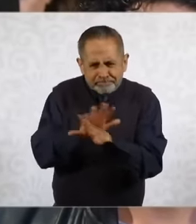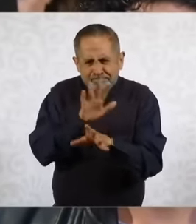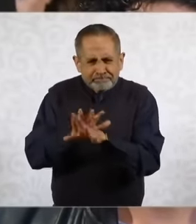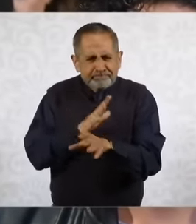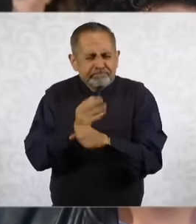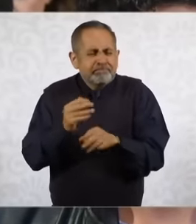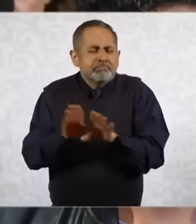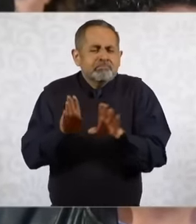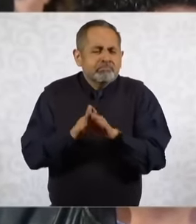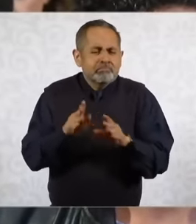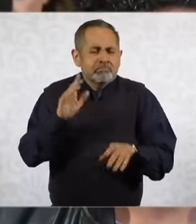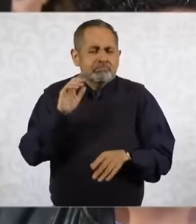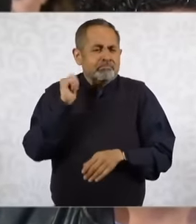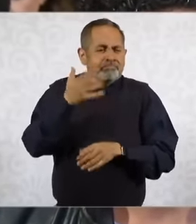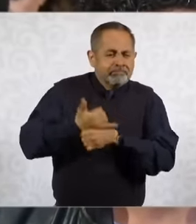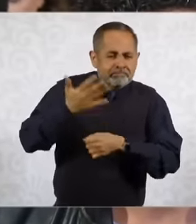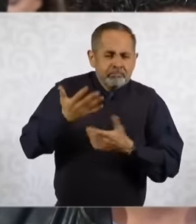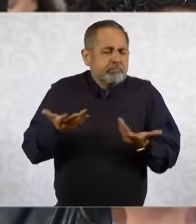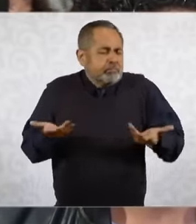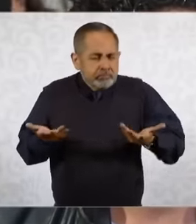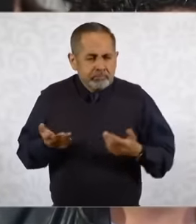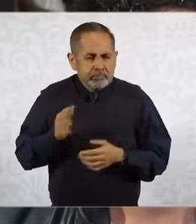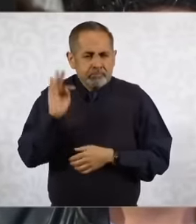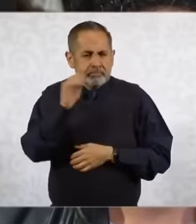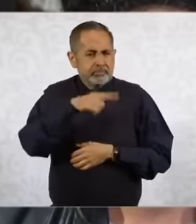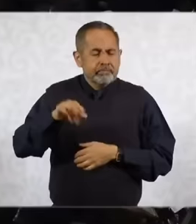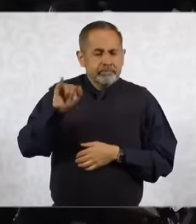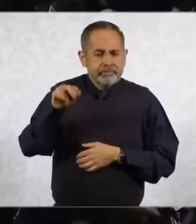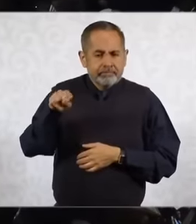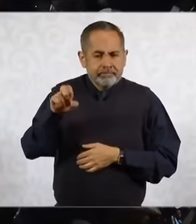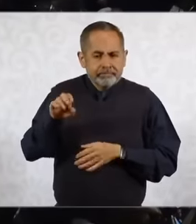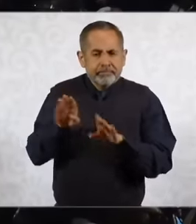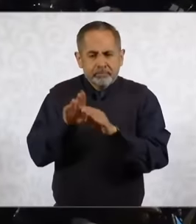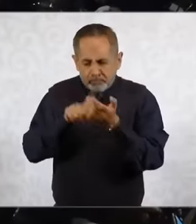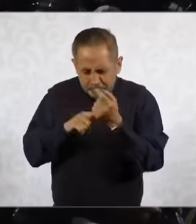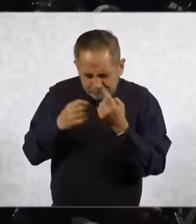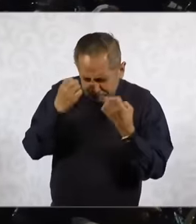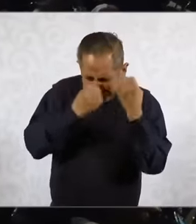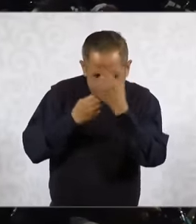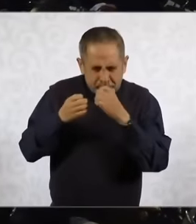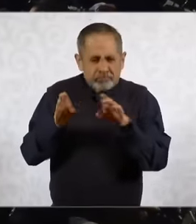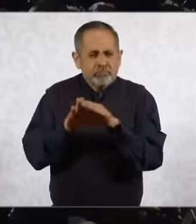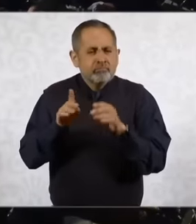especially due to the interpretation that the INE may have in this in this organization and well,